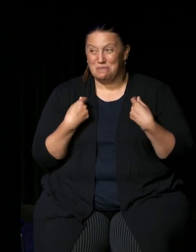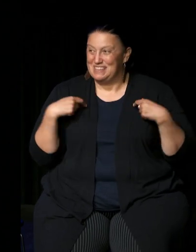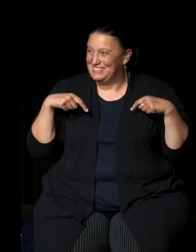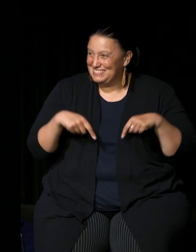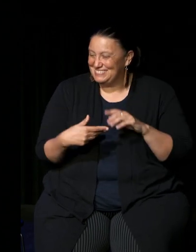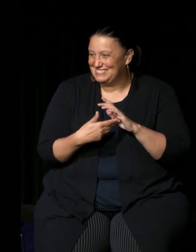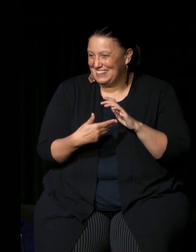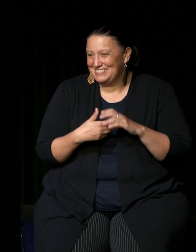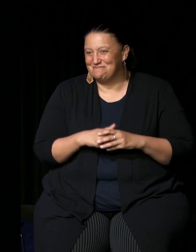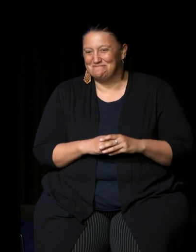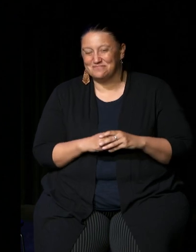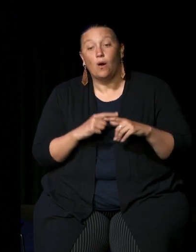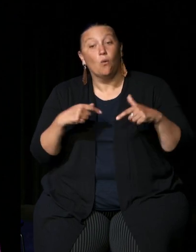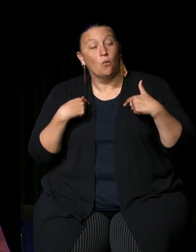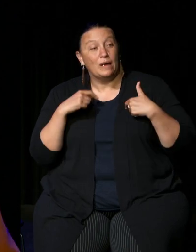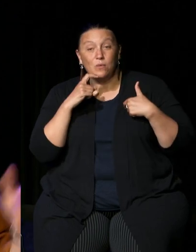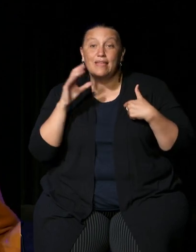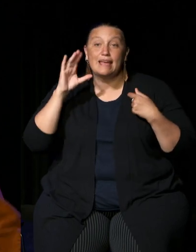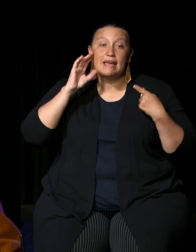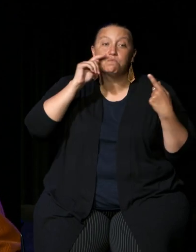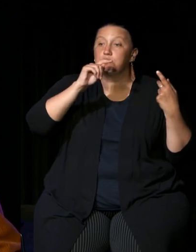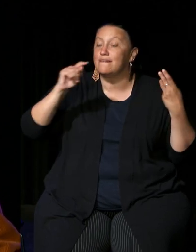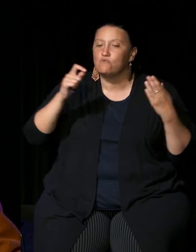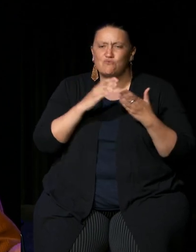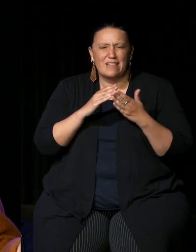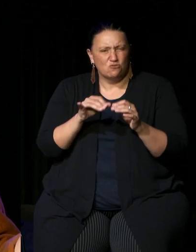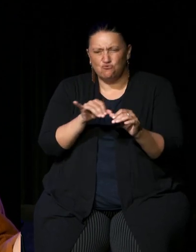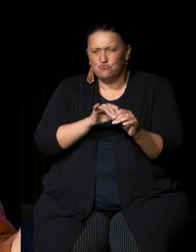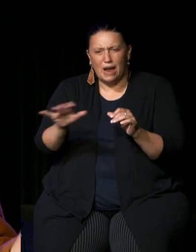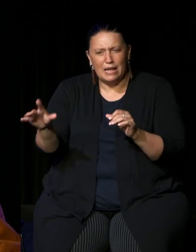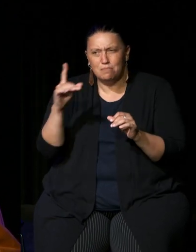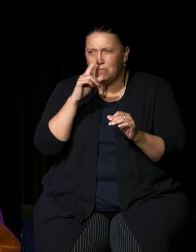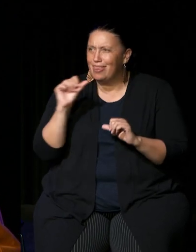um we are going to be hearing from some really great people who've got some fantastic insights